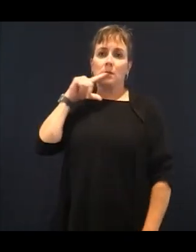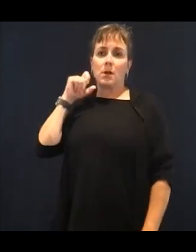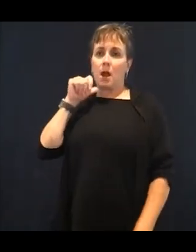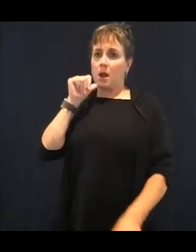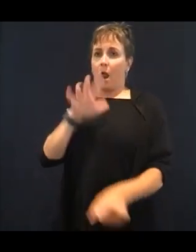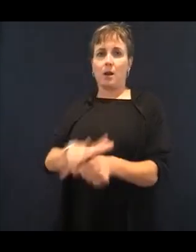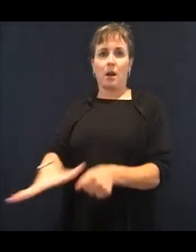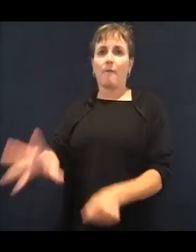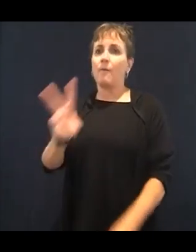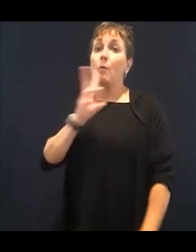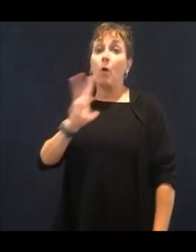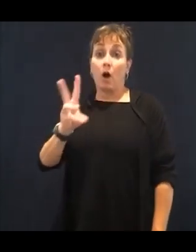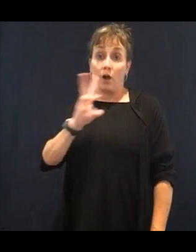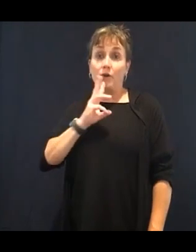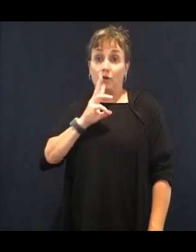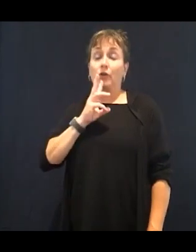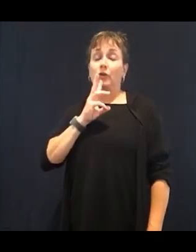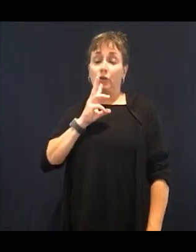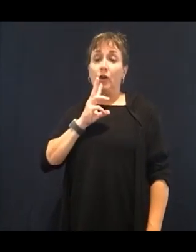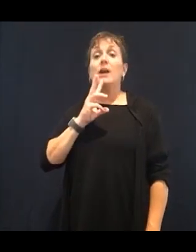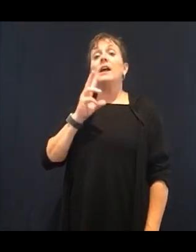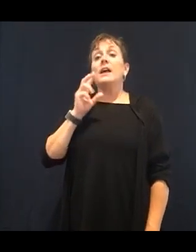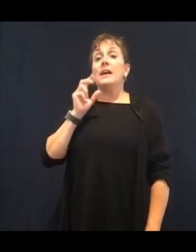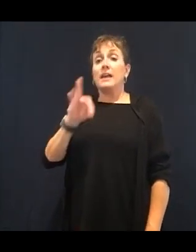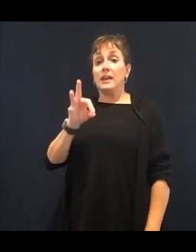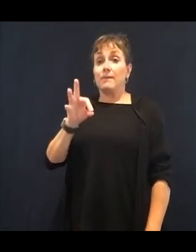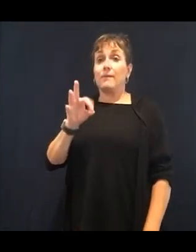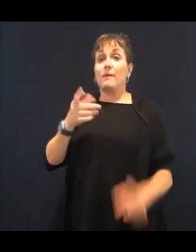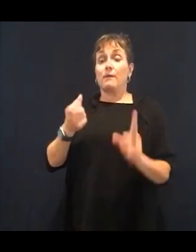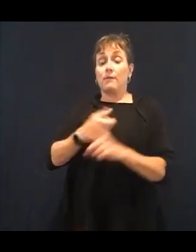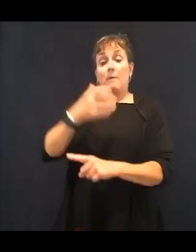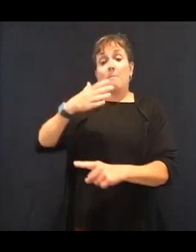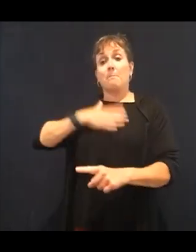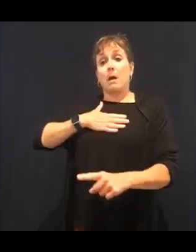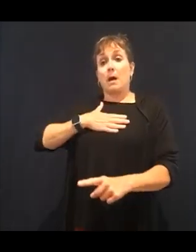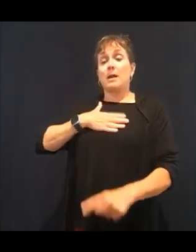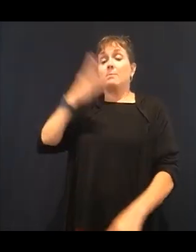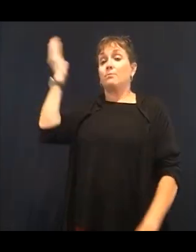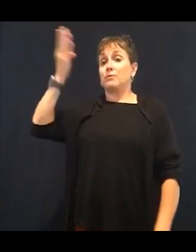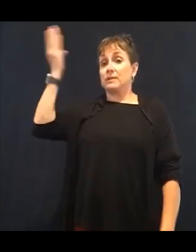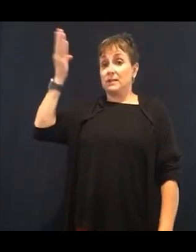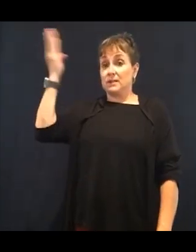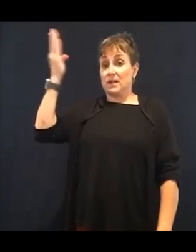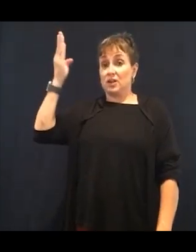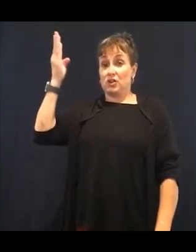webinar that I'm doing today is that water needs